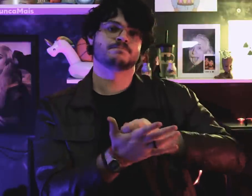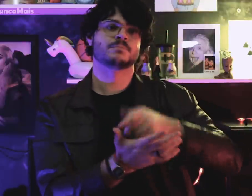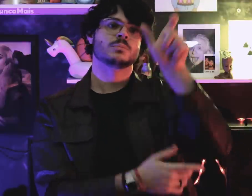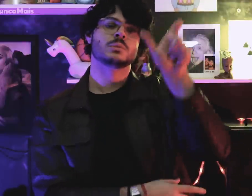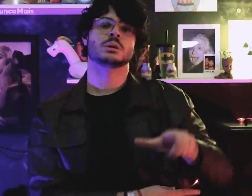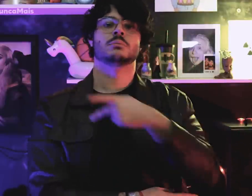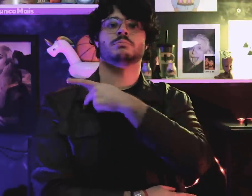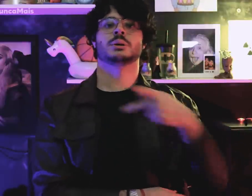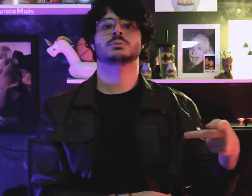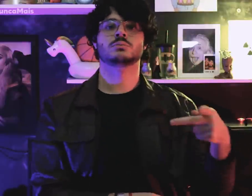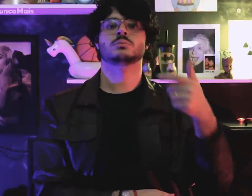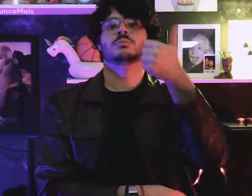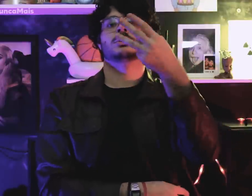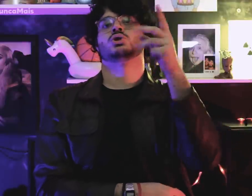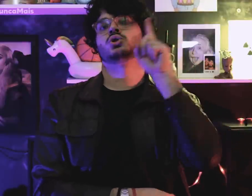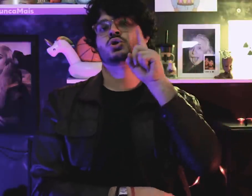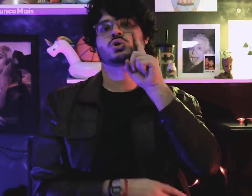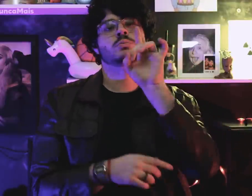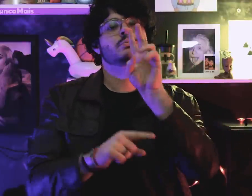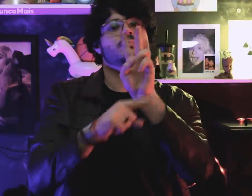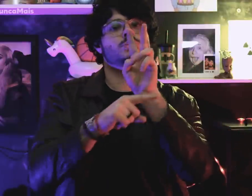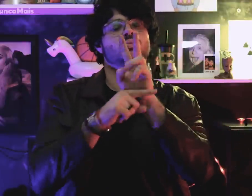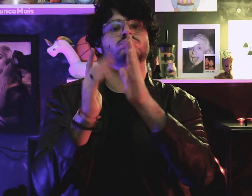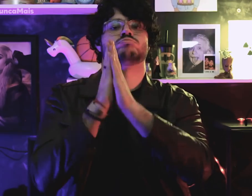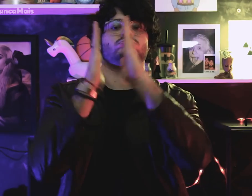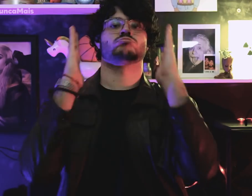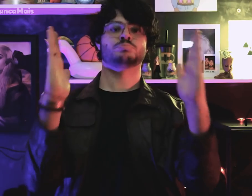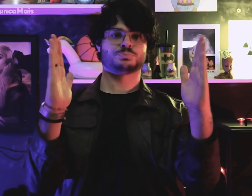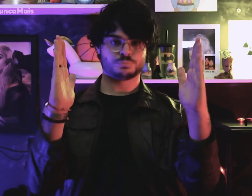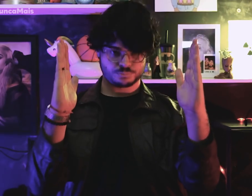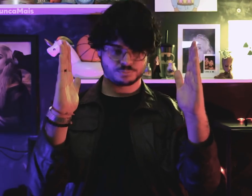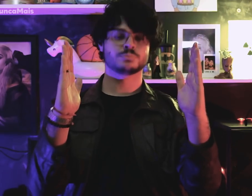took over the presidency temporarily for 13 days.